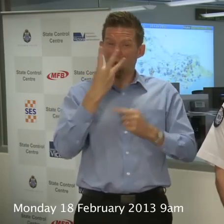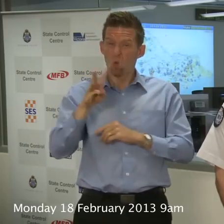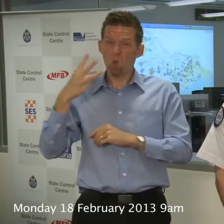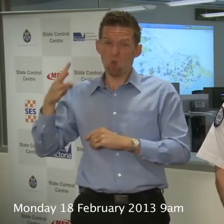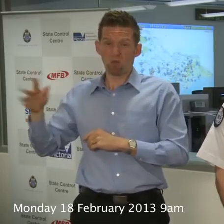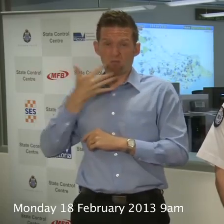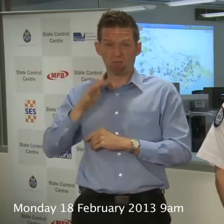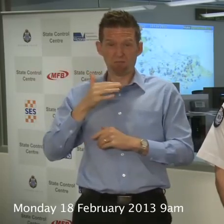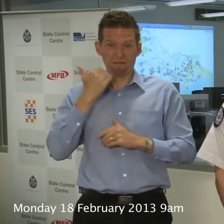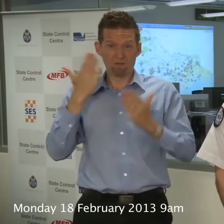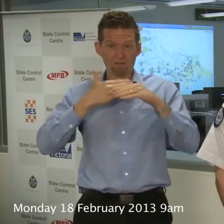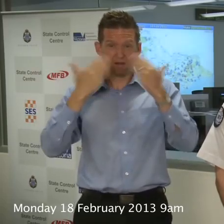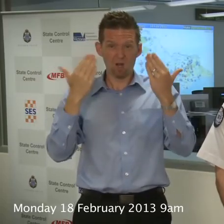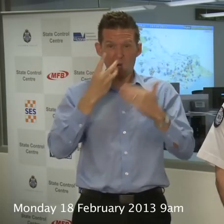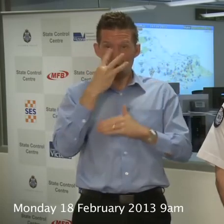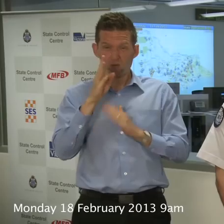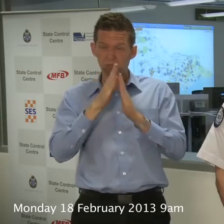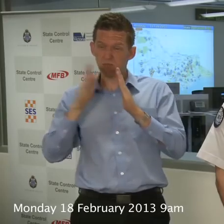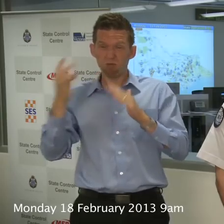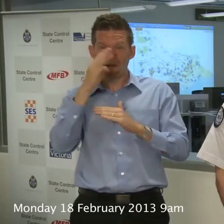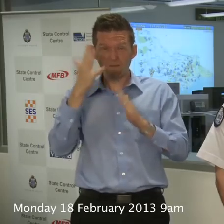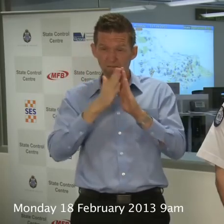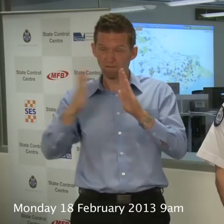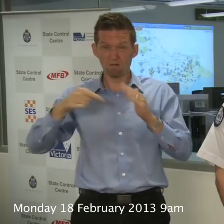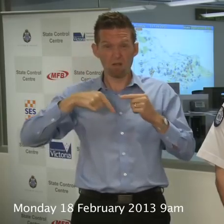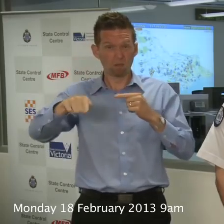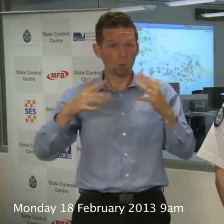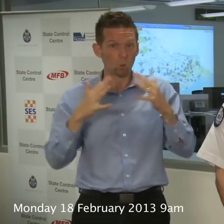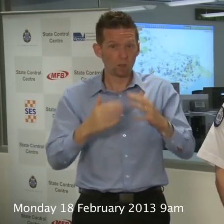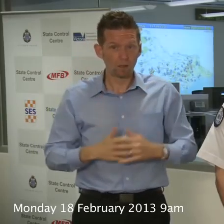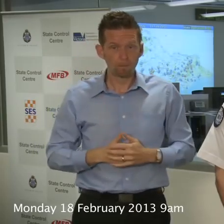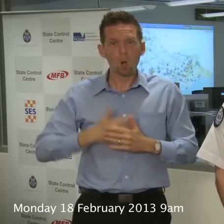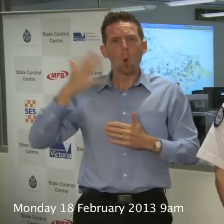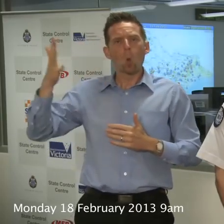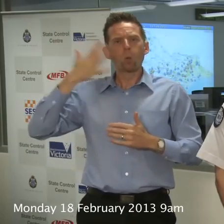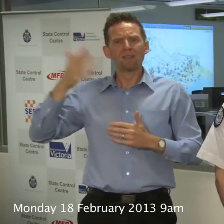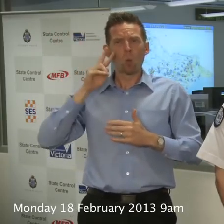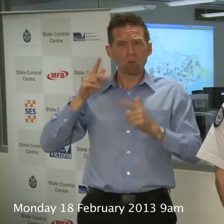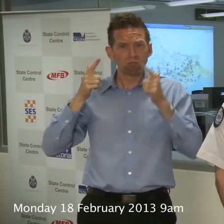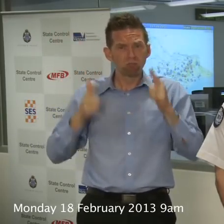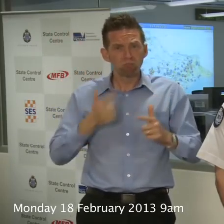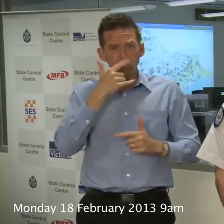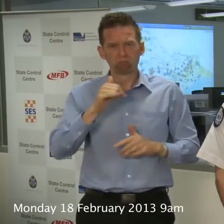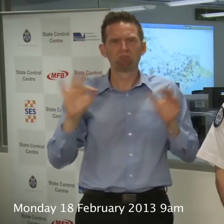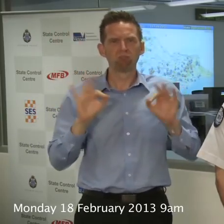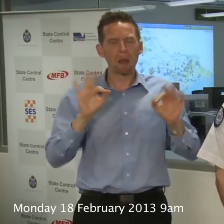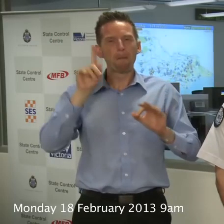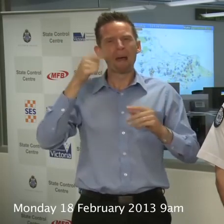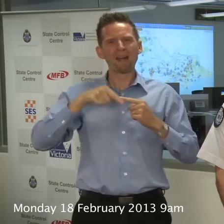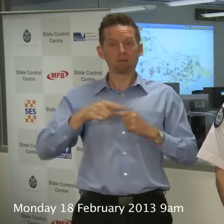It’s 30 degrees, mid-30s all the way through this week. The winds appear not to be excessive but at the moment we don't need excessive winds to